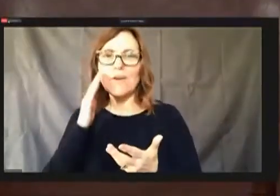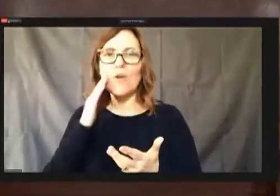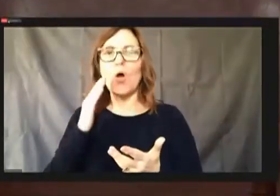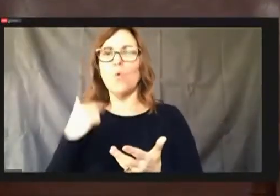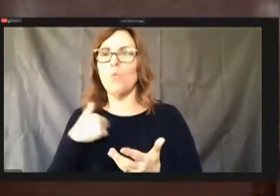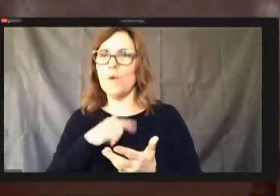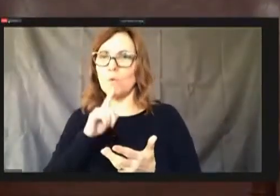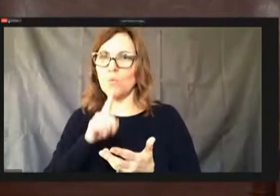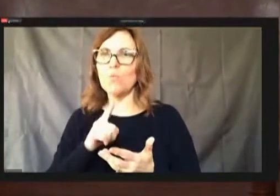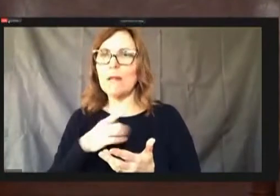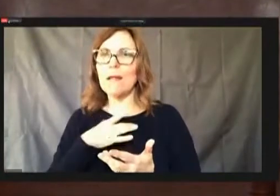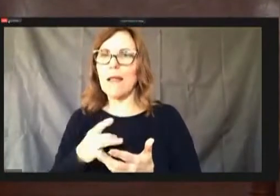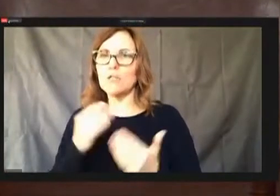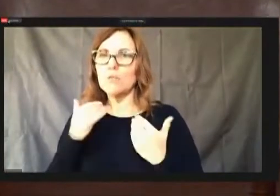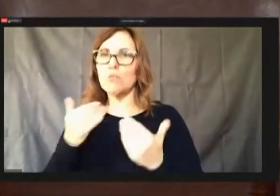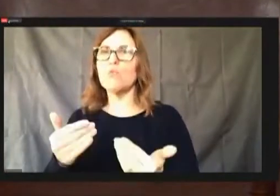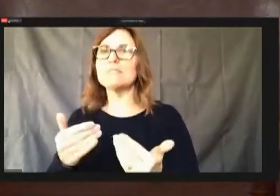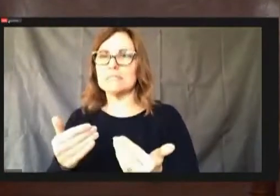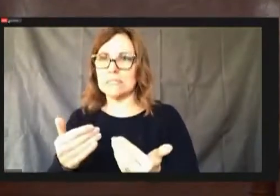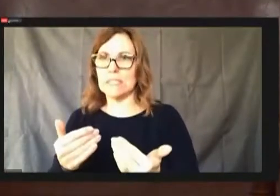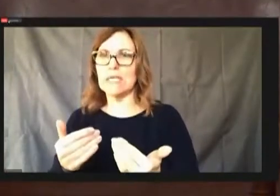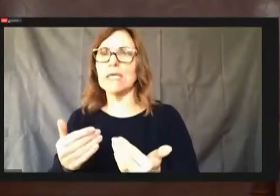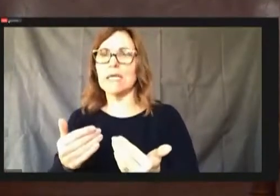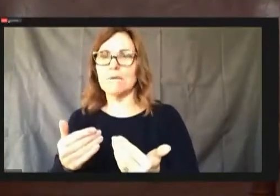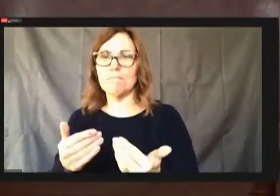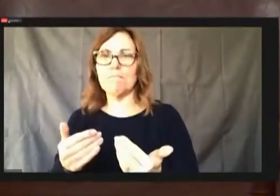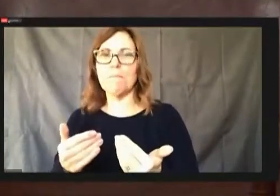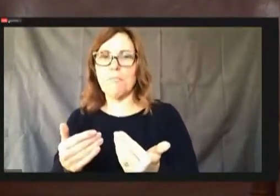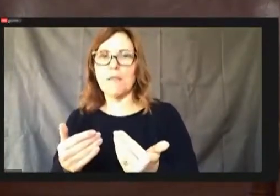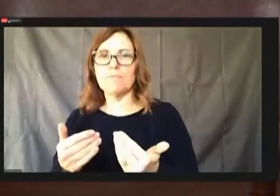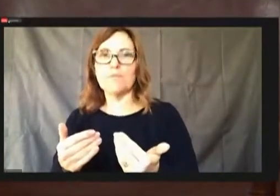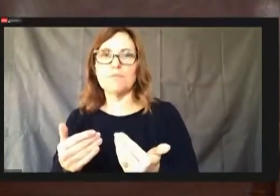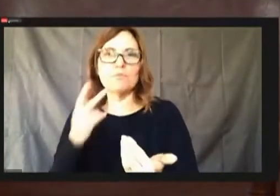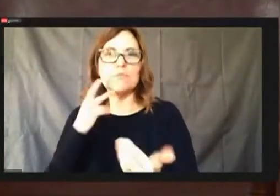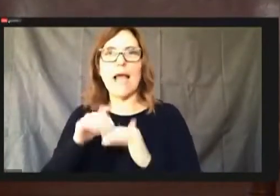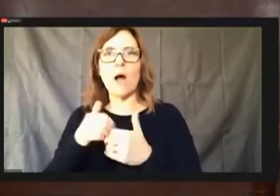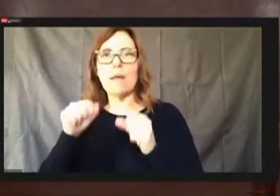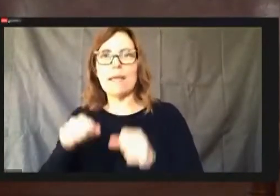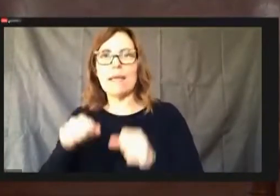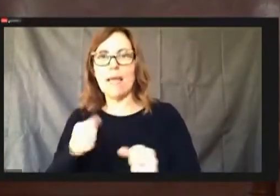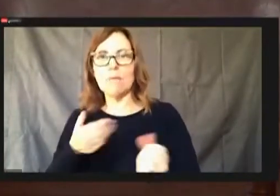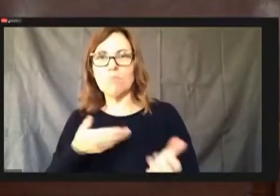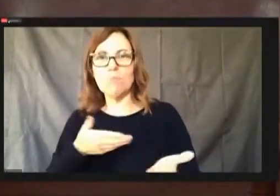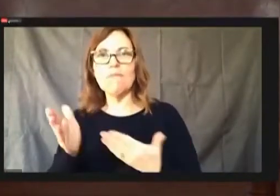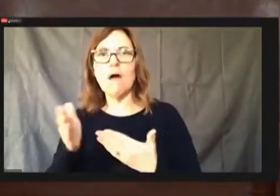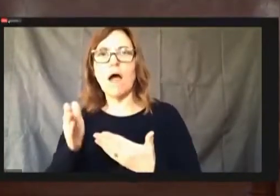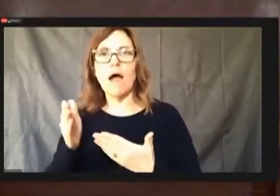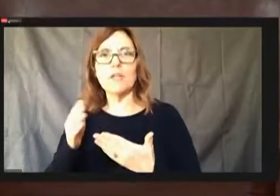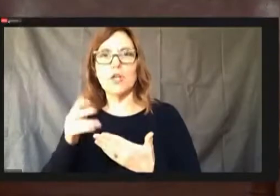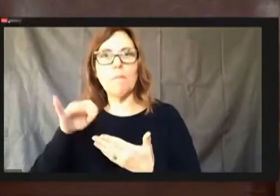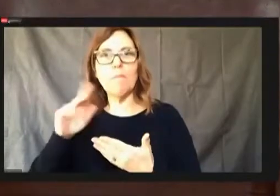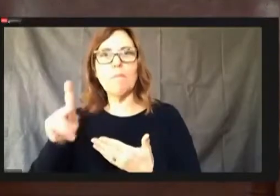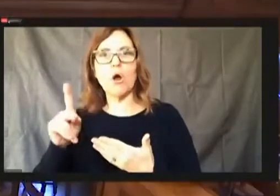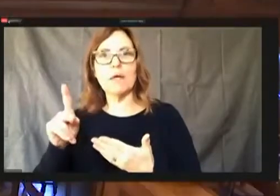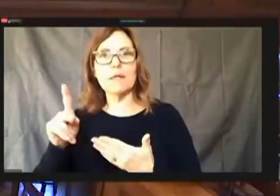with a study as to how we can deliver park space for your support. Thank you. Any further discussion.